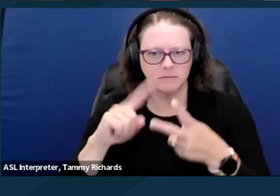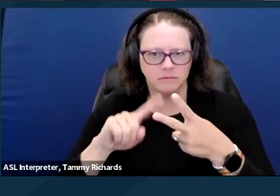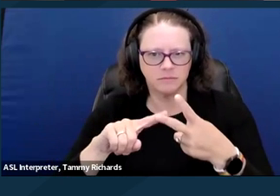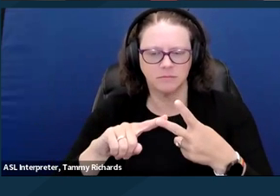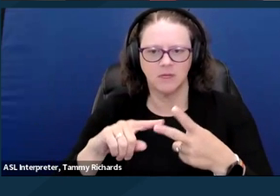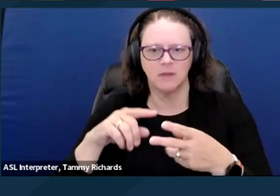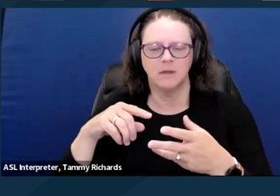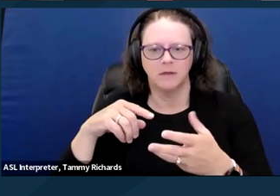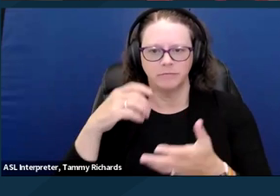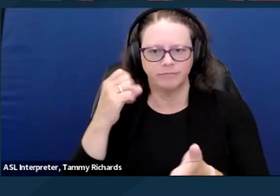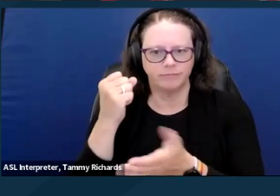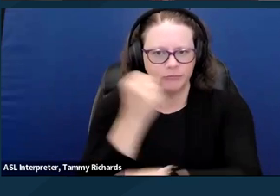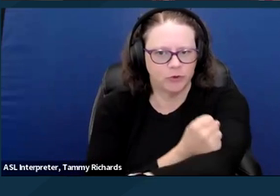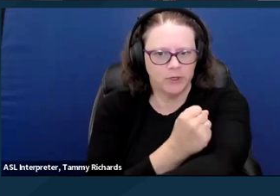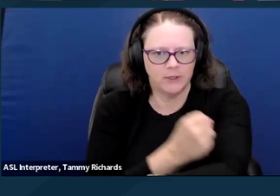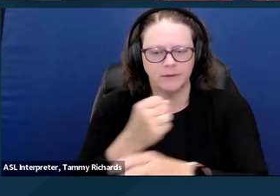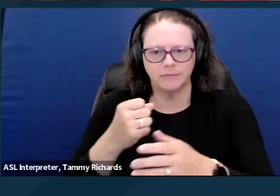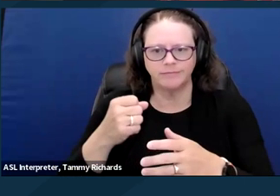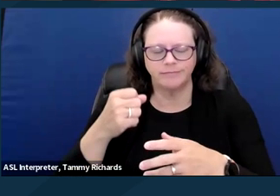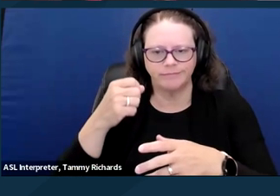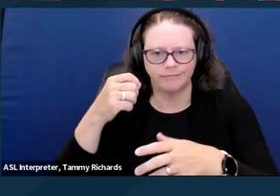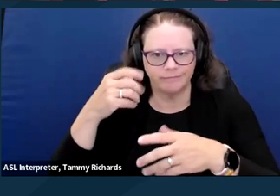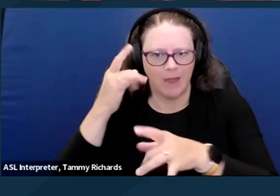Point of clarification, this is not like the site wing